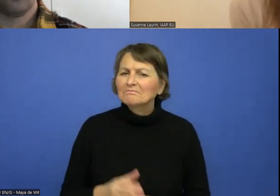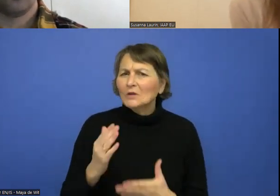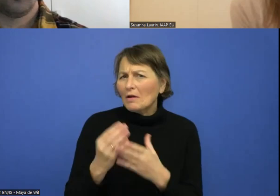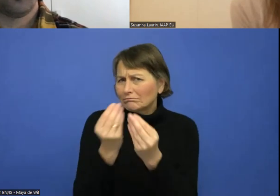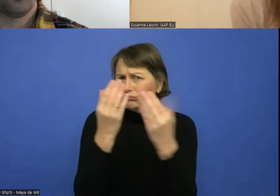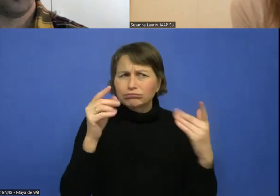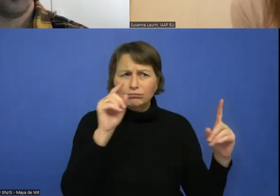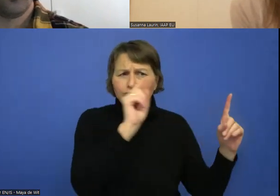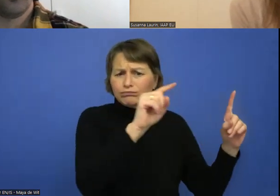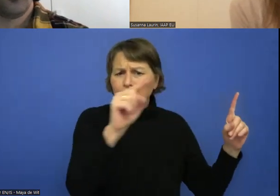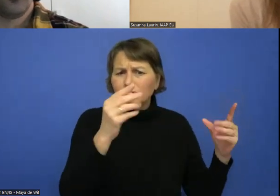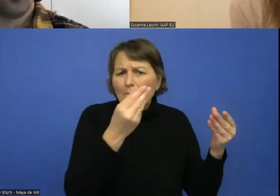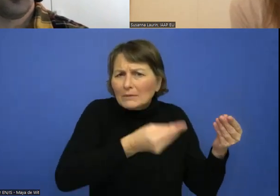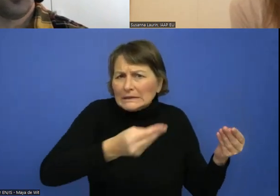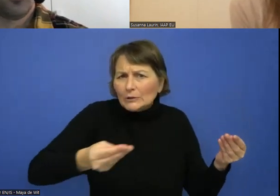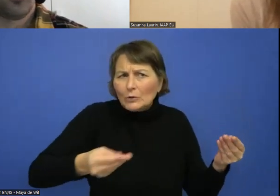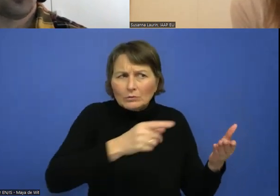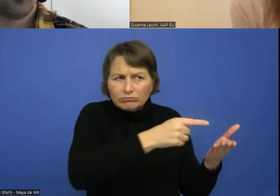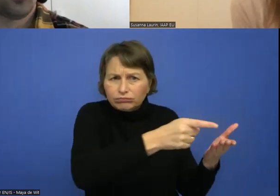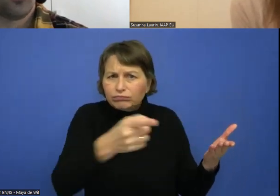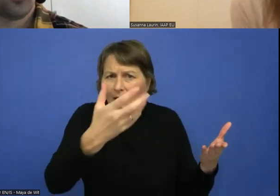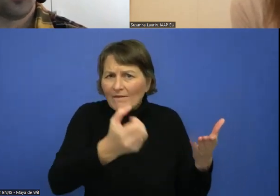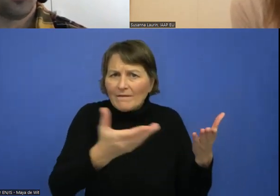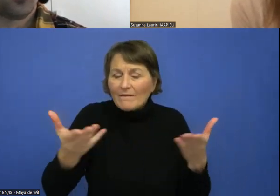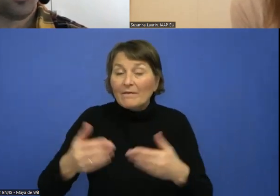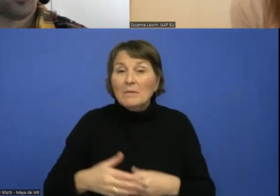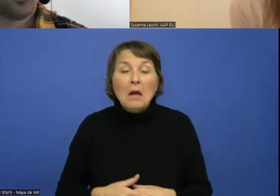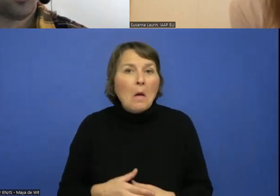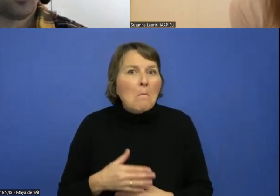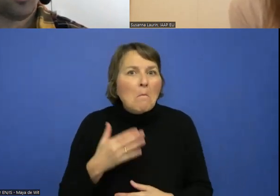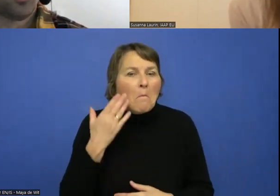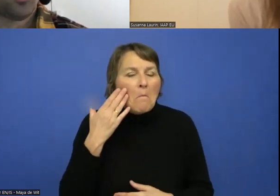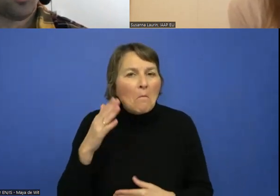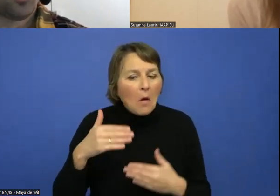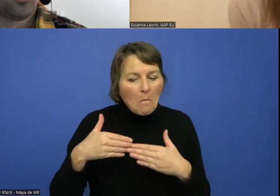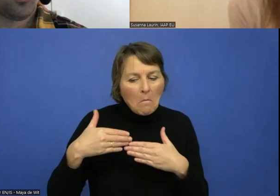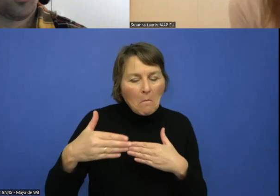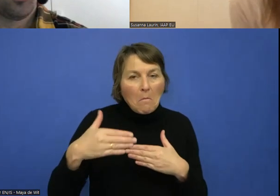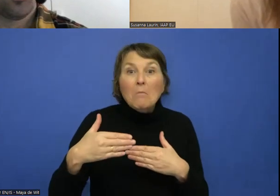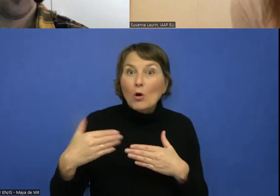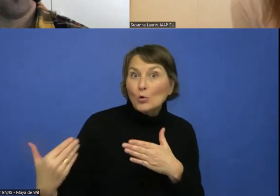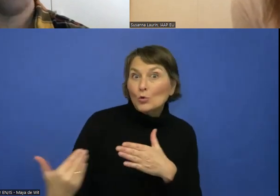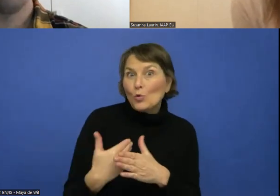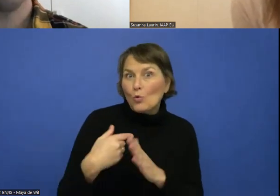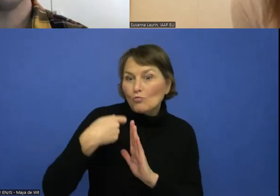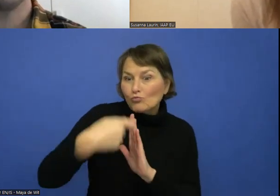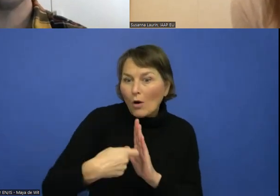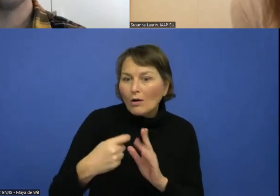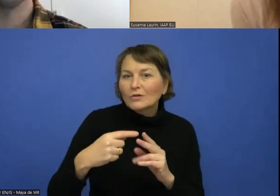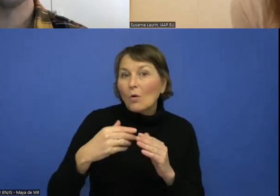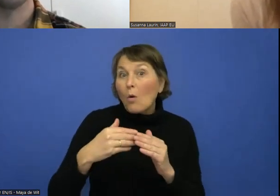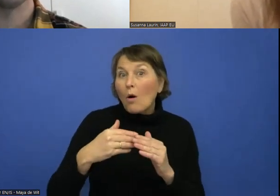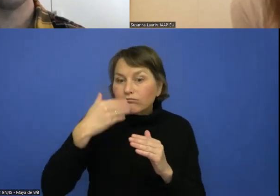But I'm not aware of any new planned or ongoing projects that are covering the whole spectrum